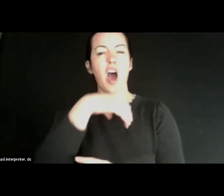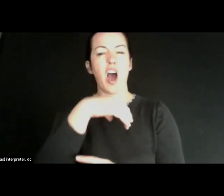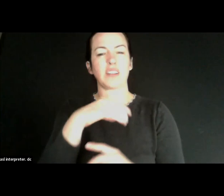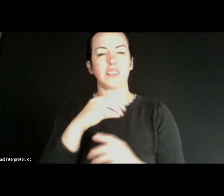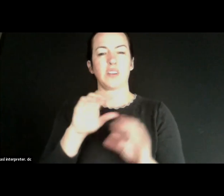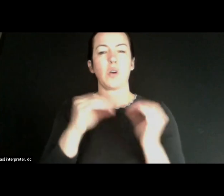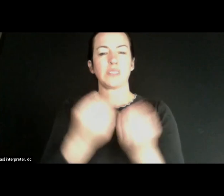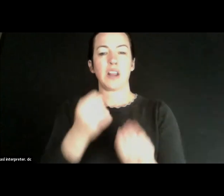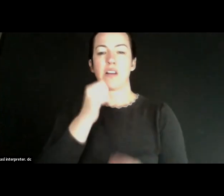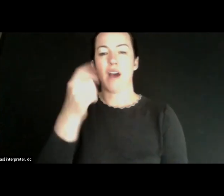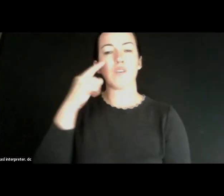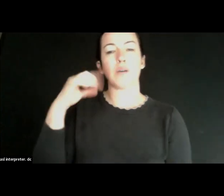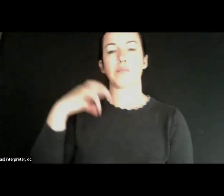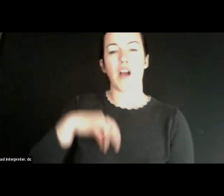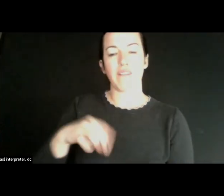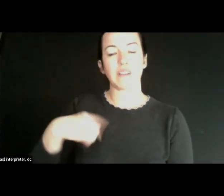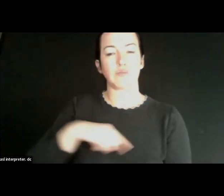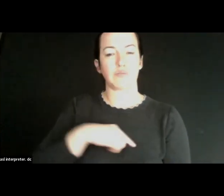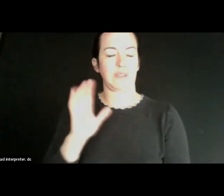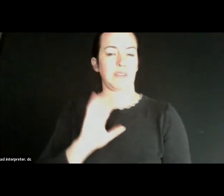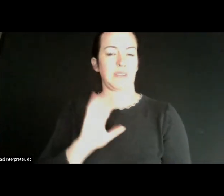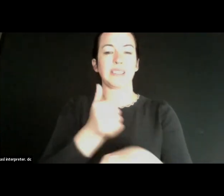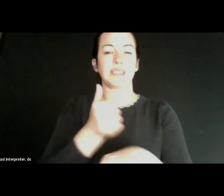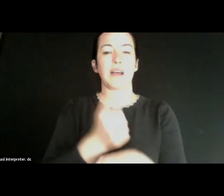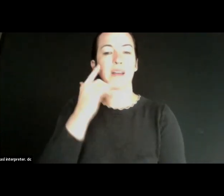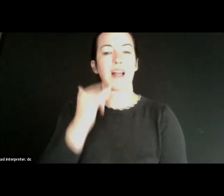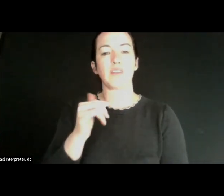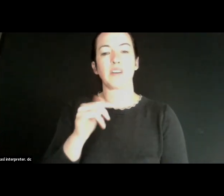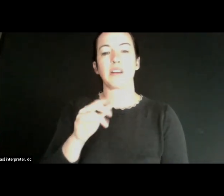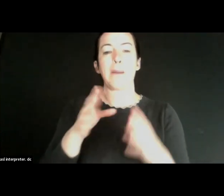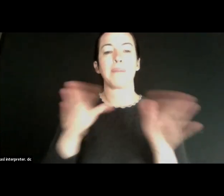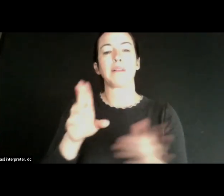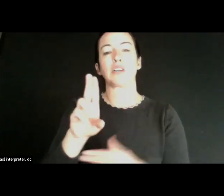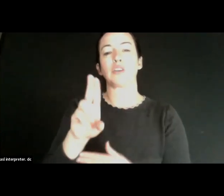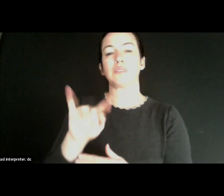nonprofit. We were formed by the California Public Utilities Commission when there were mergers